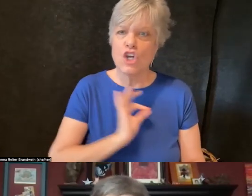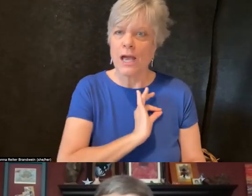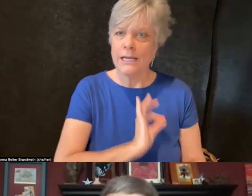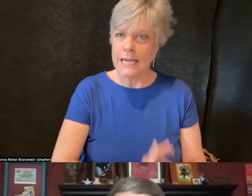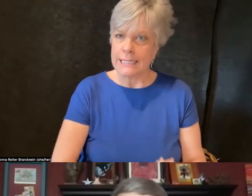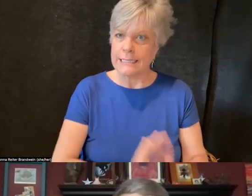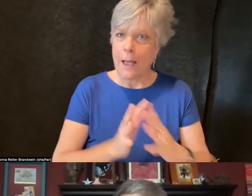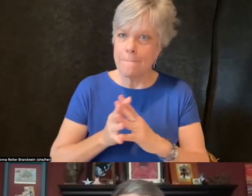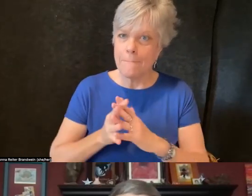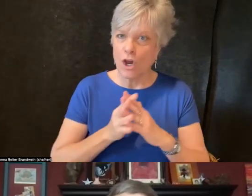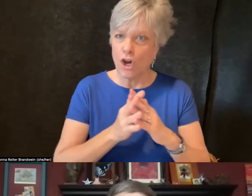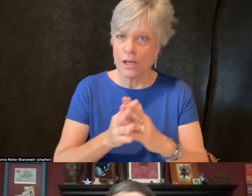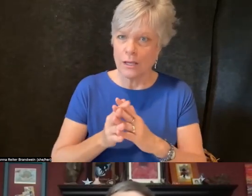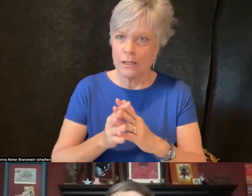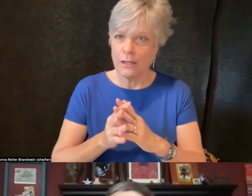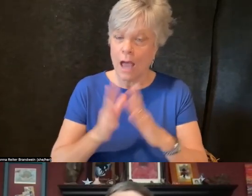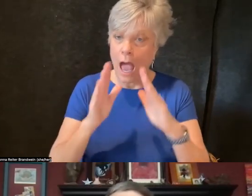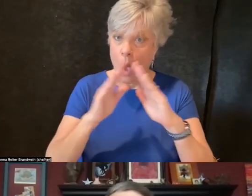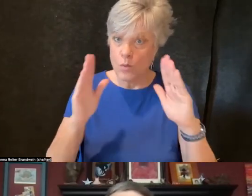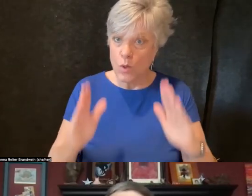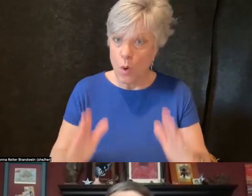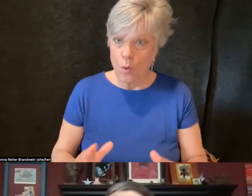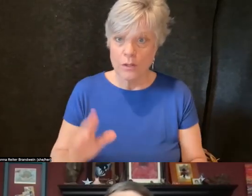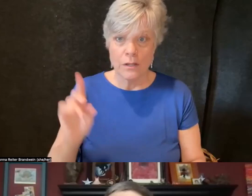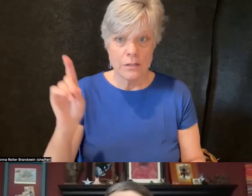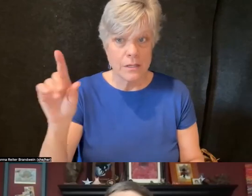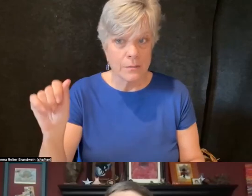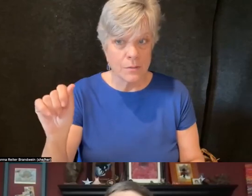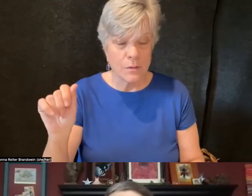disability was seen as, quote, shame.